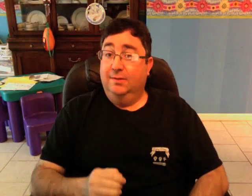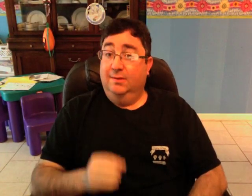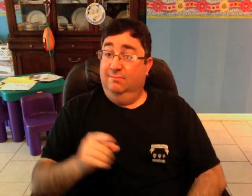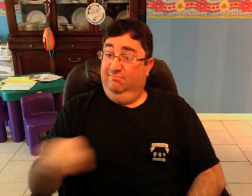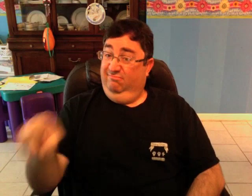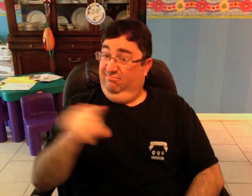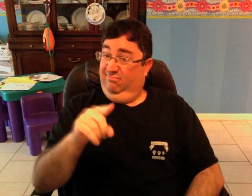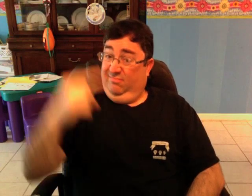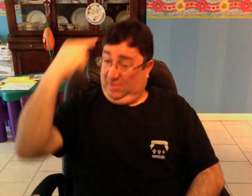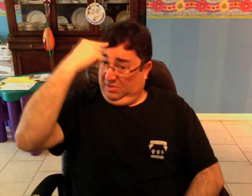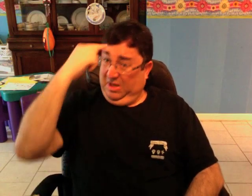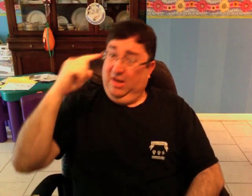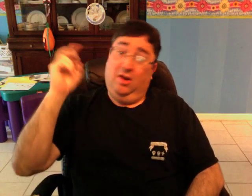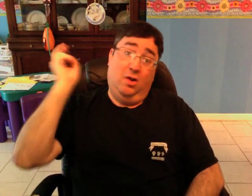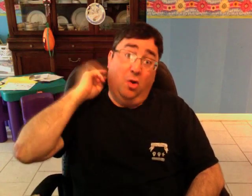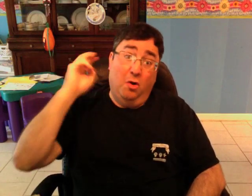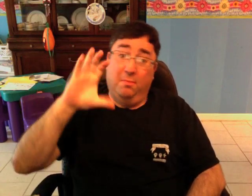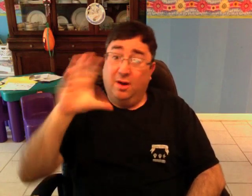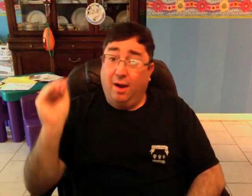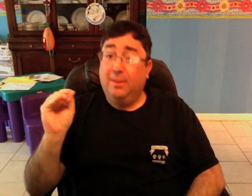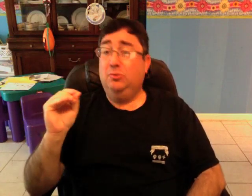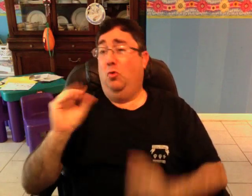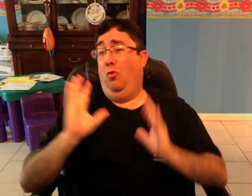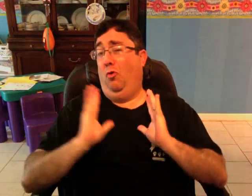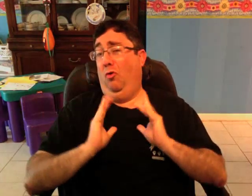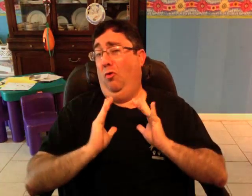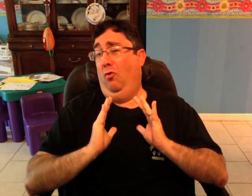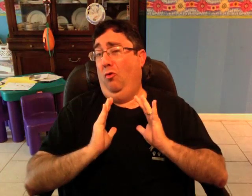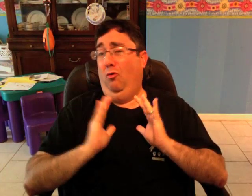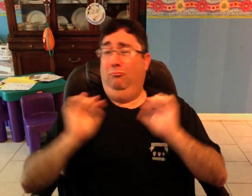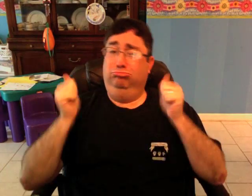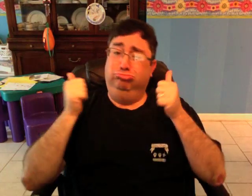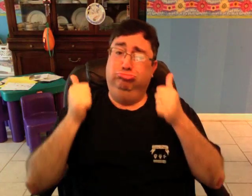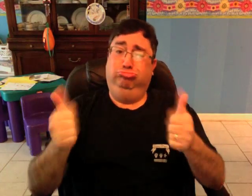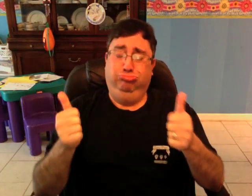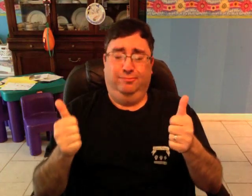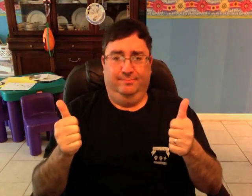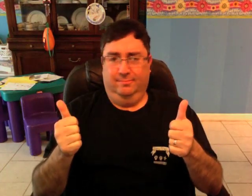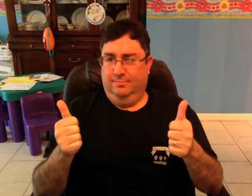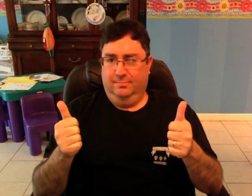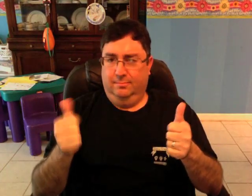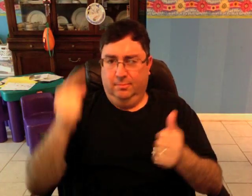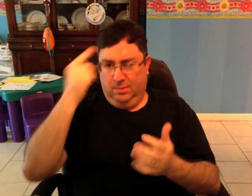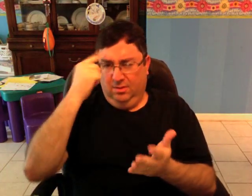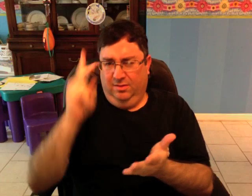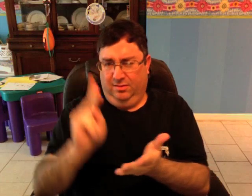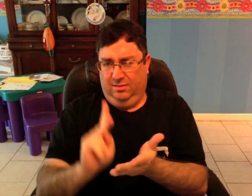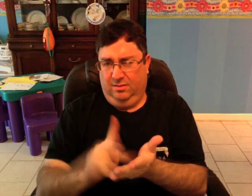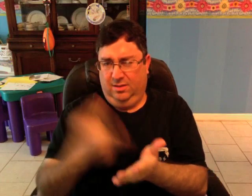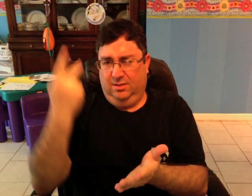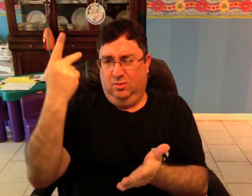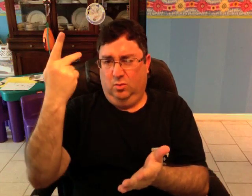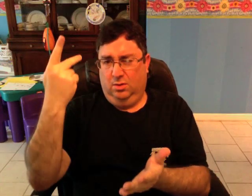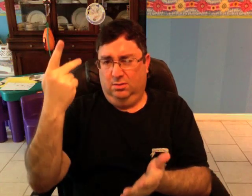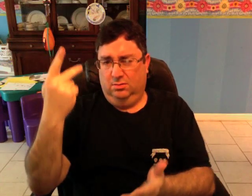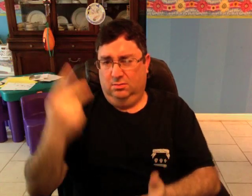You think cochlear companies are so nice and altruistic? Think again!